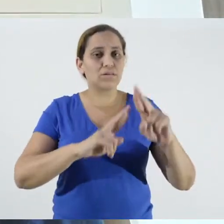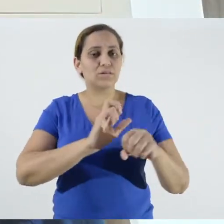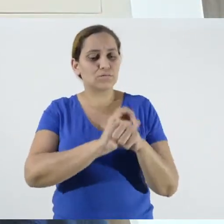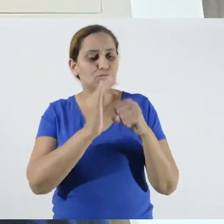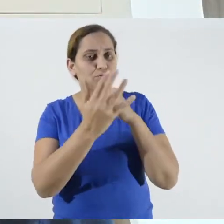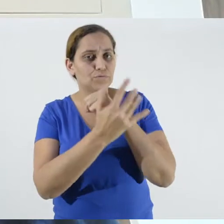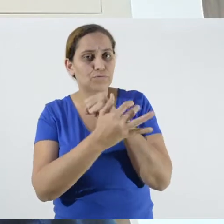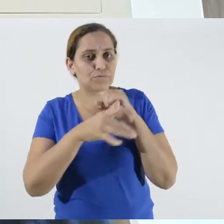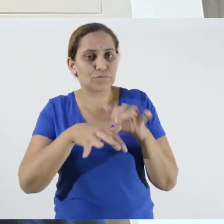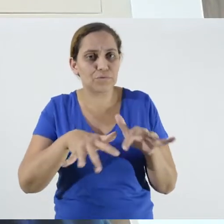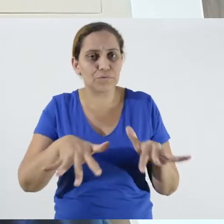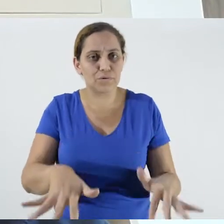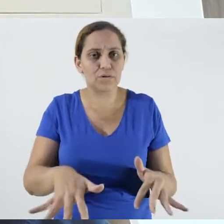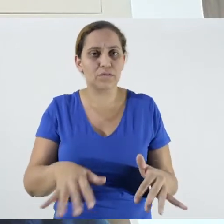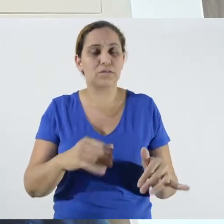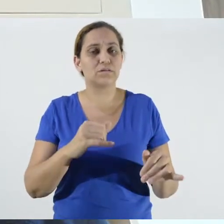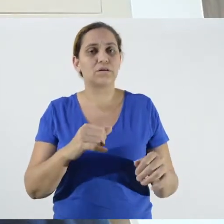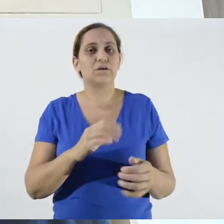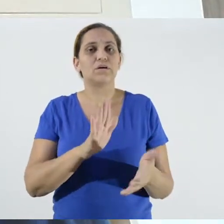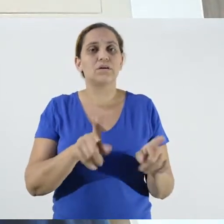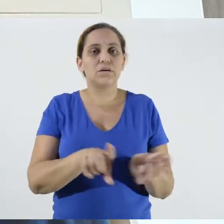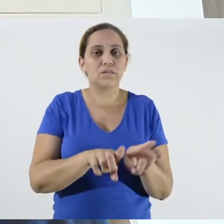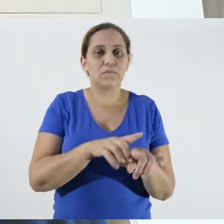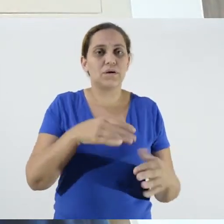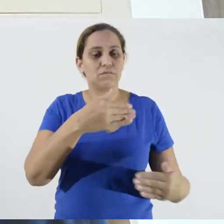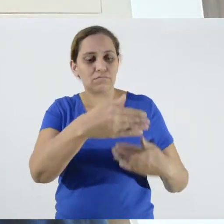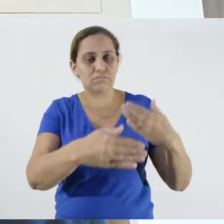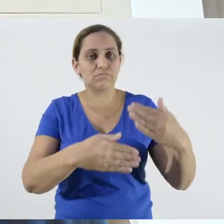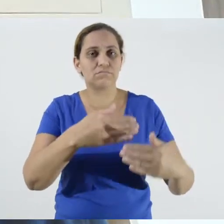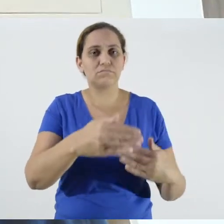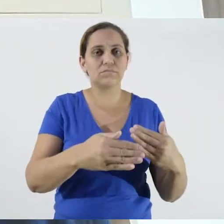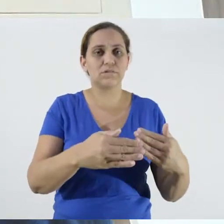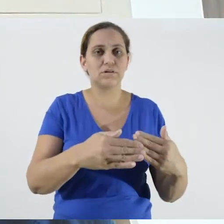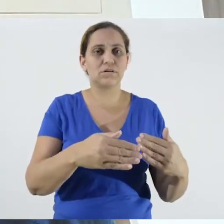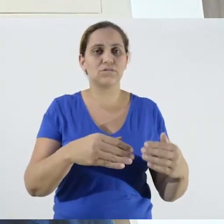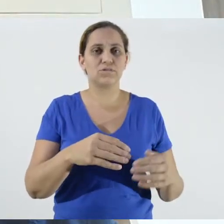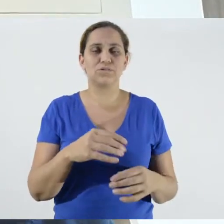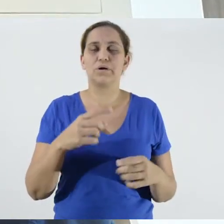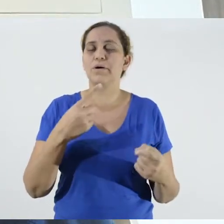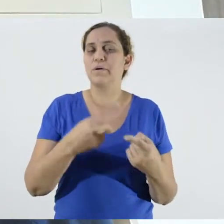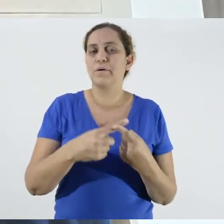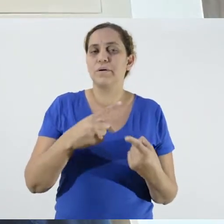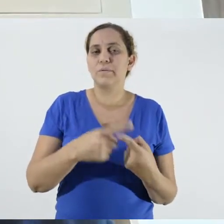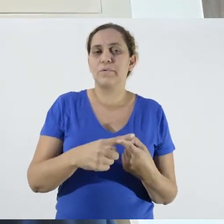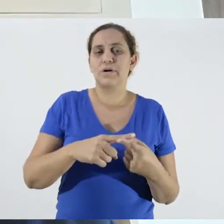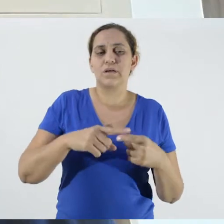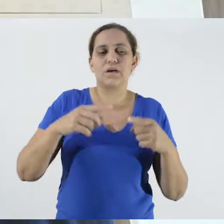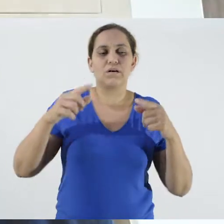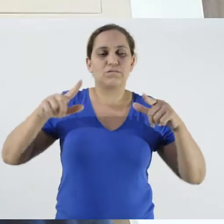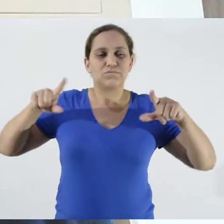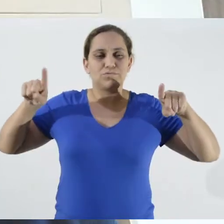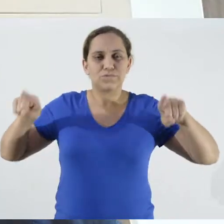interactions. Our great challenge